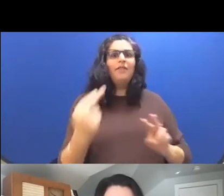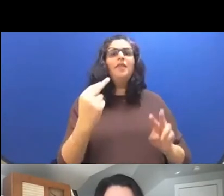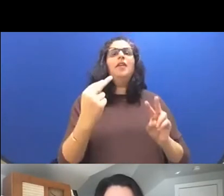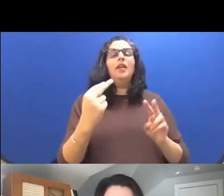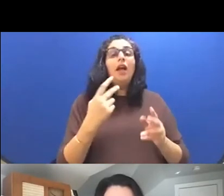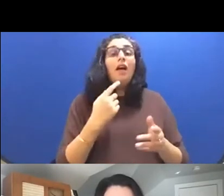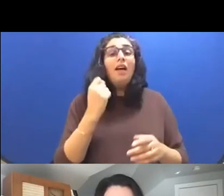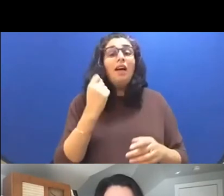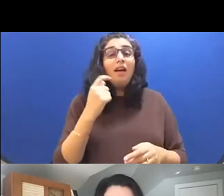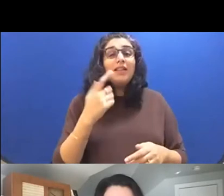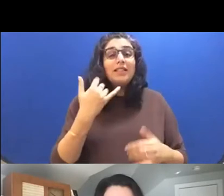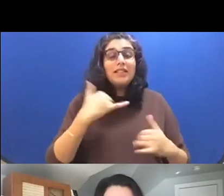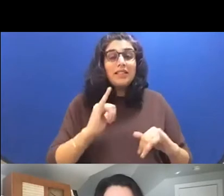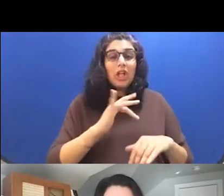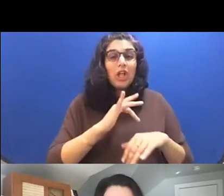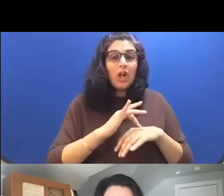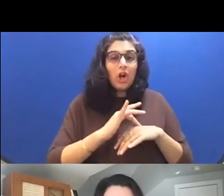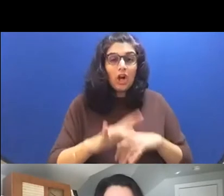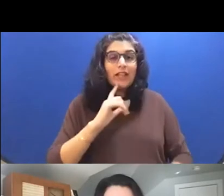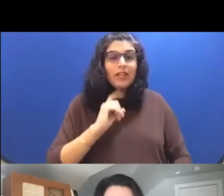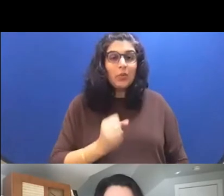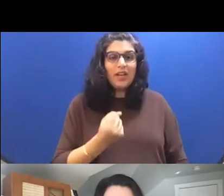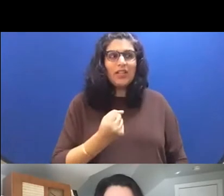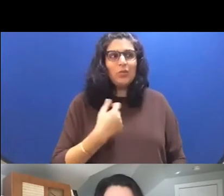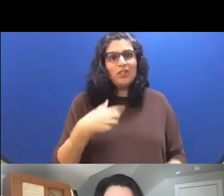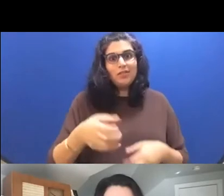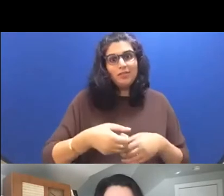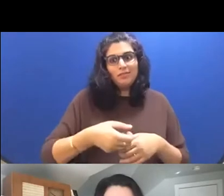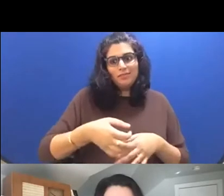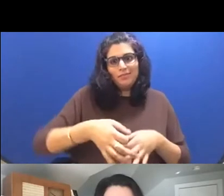20s Sometimes we just put things off for a while before we have to deal with them, you